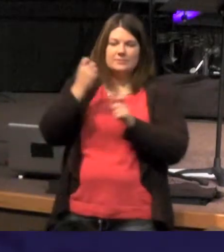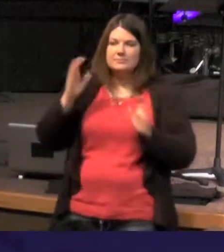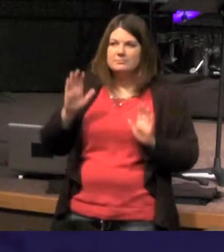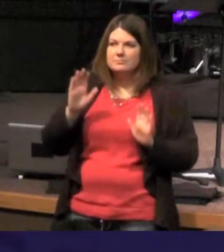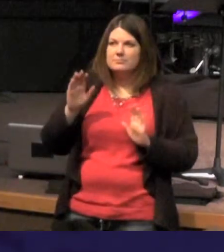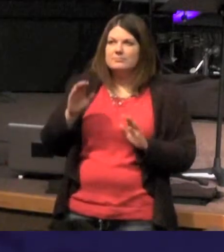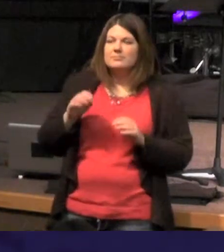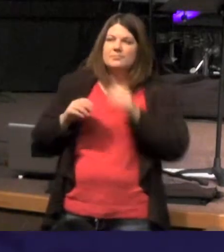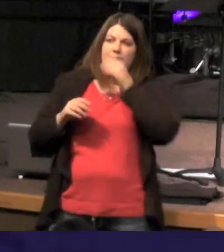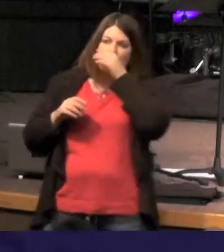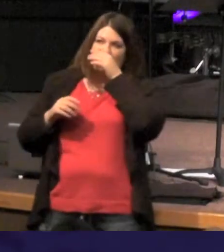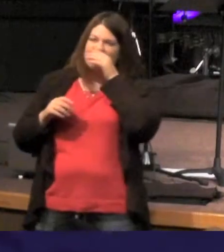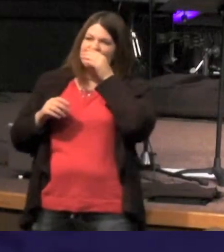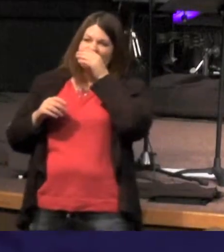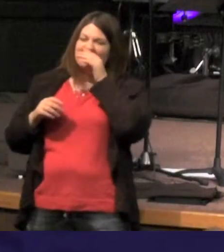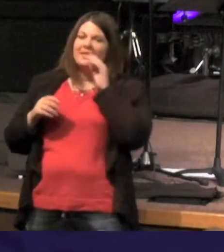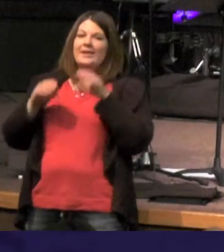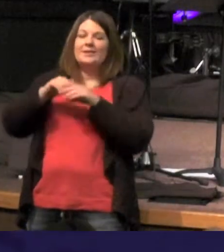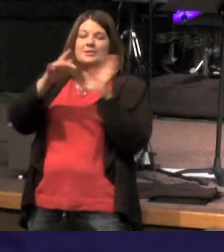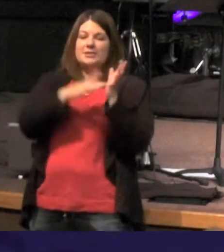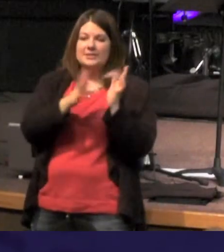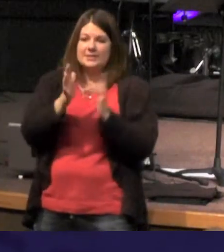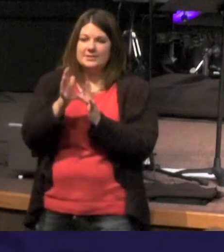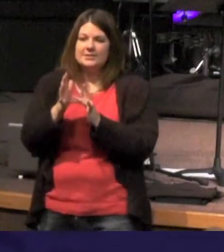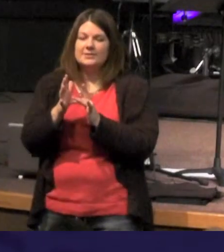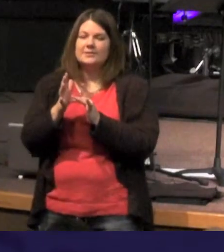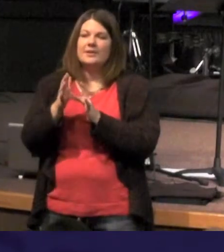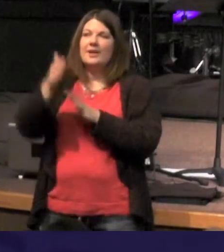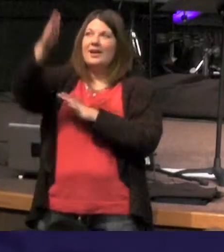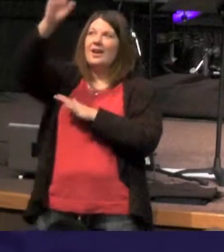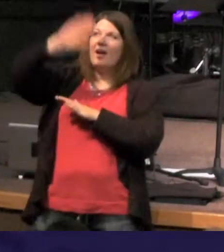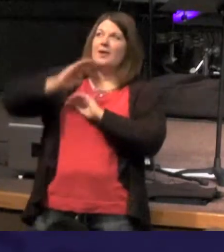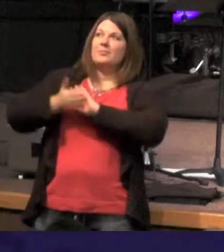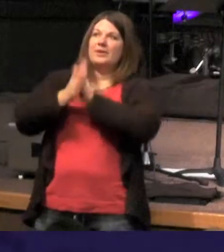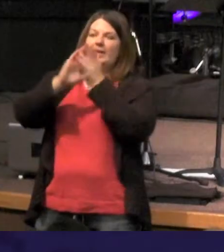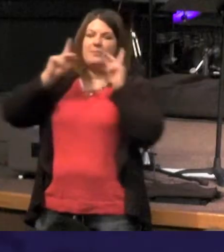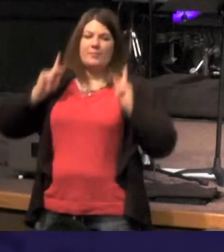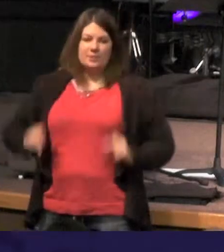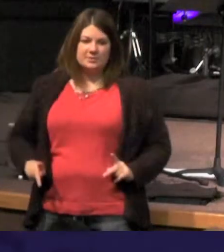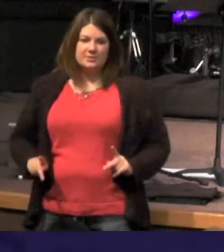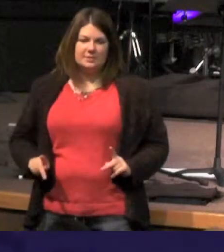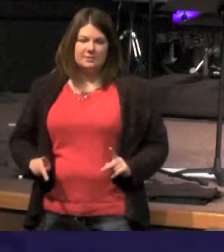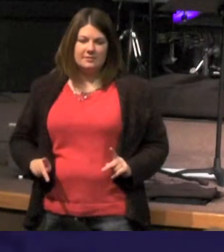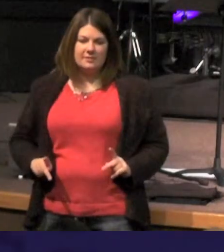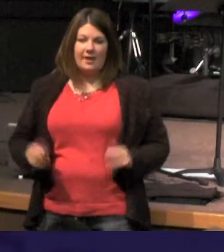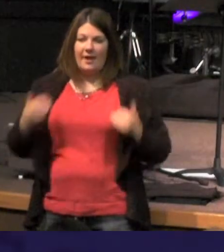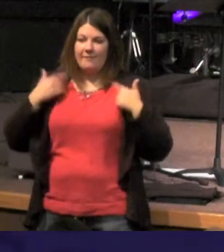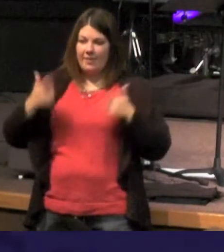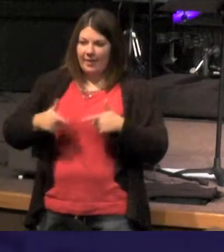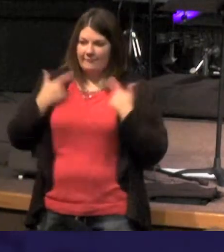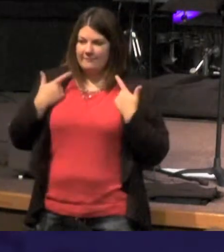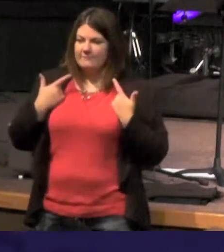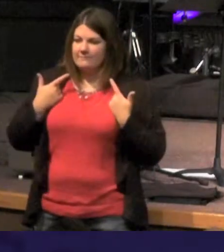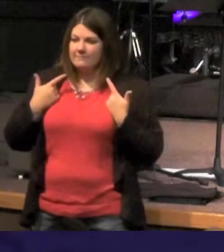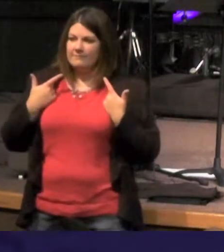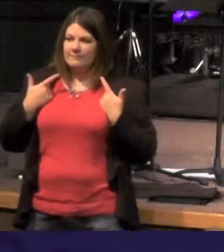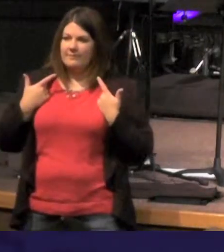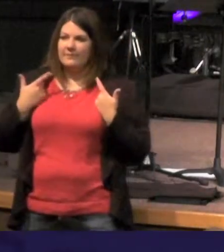God became flesh we have life we have light